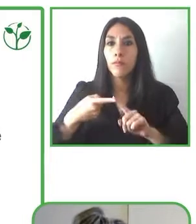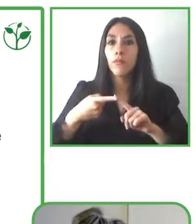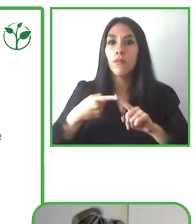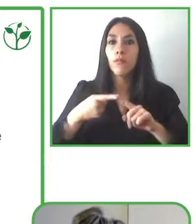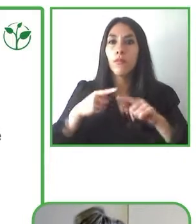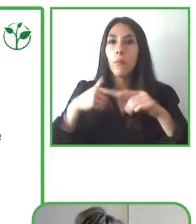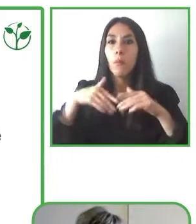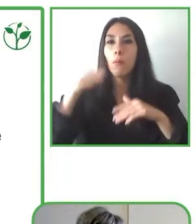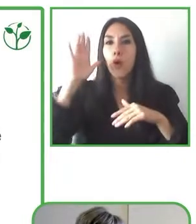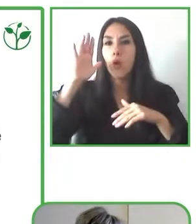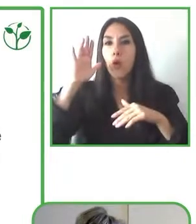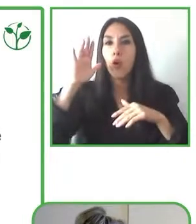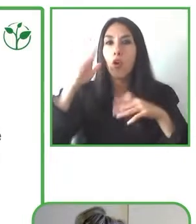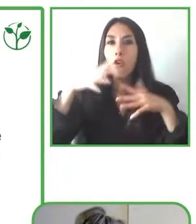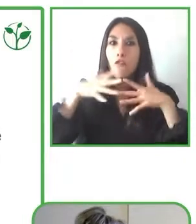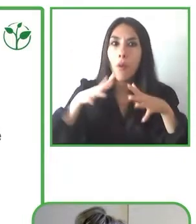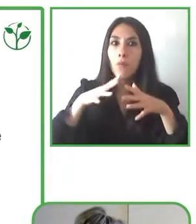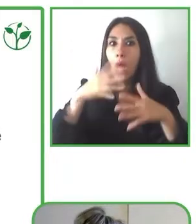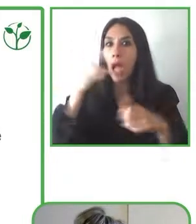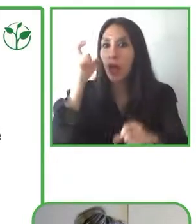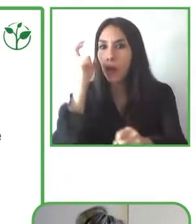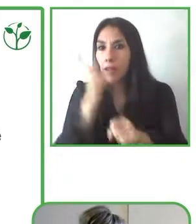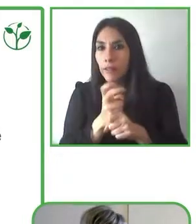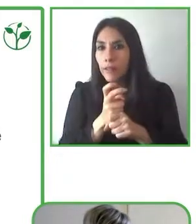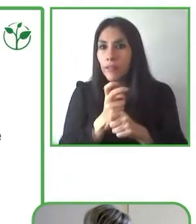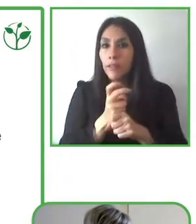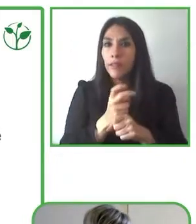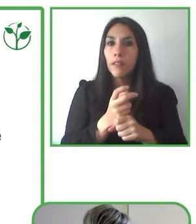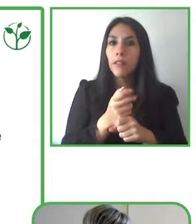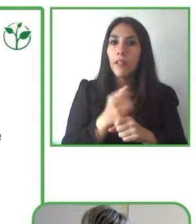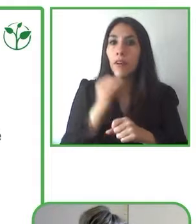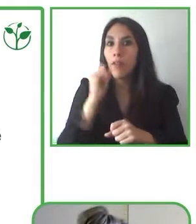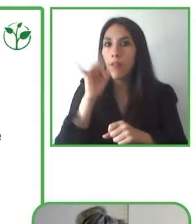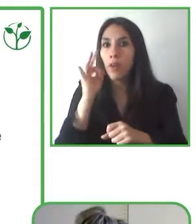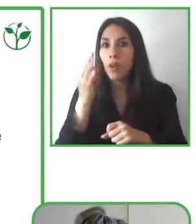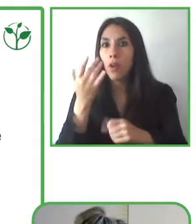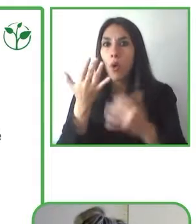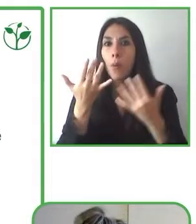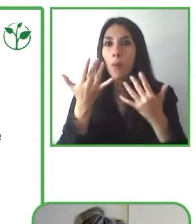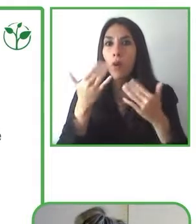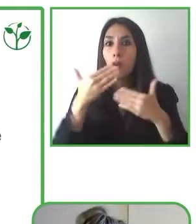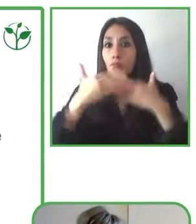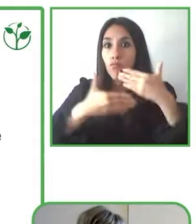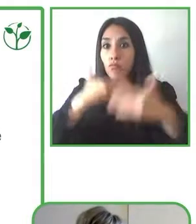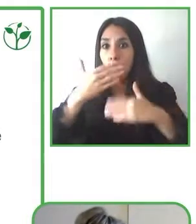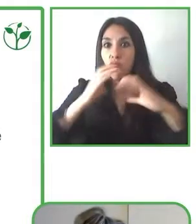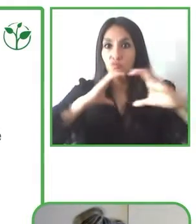occur during processes of communication this is due to the shortage or a complete